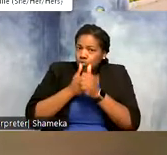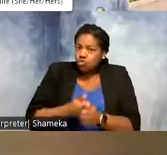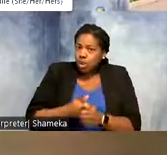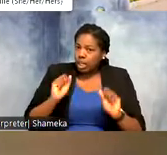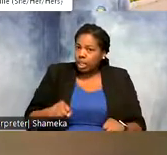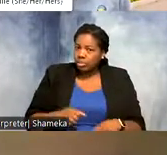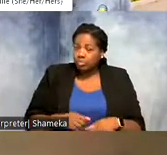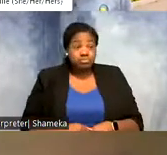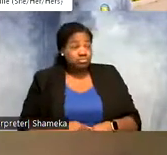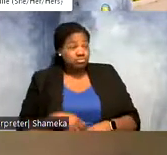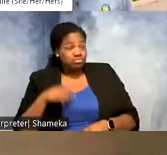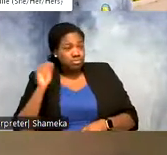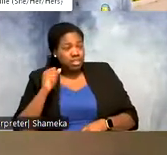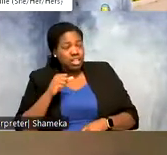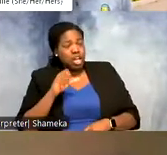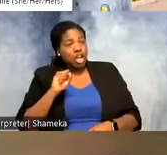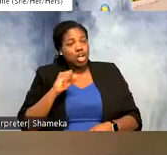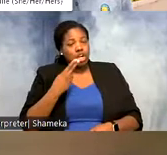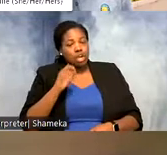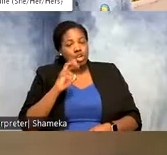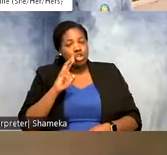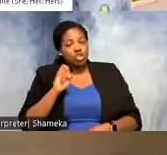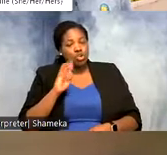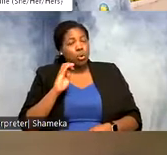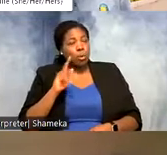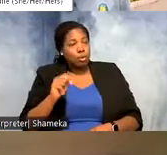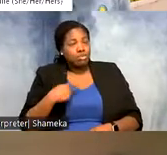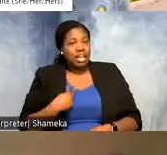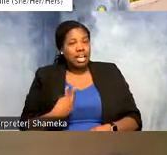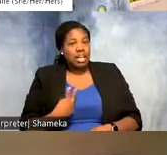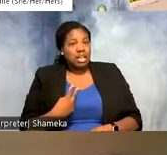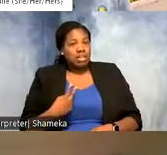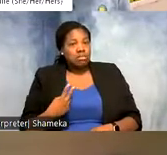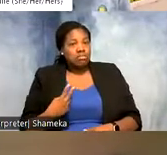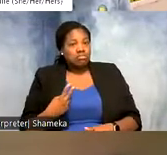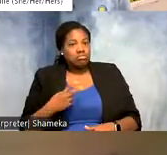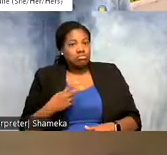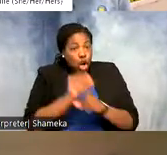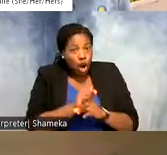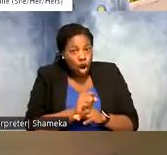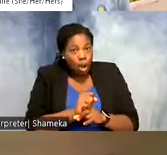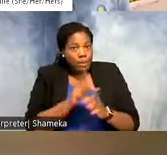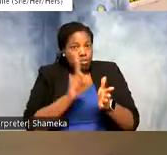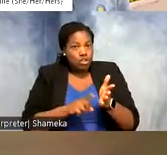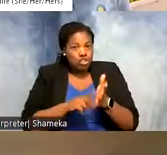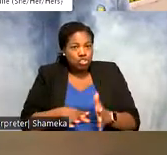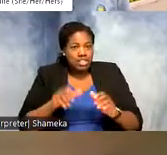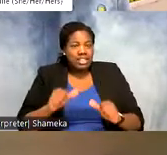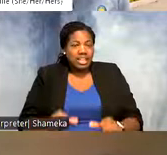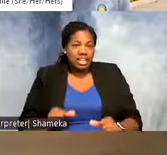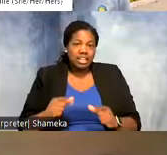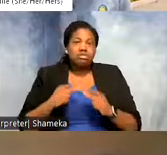Allie: yeah so shorebirds are caught by researchers and researchers can put on these tiny tracking devices